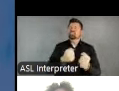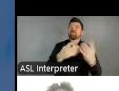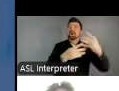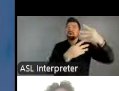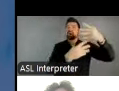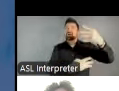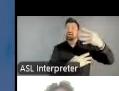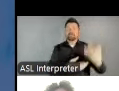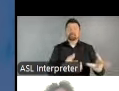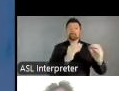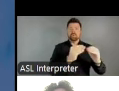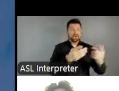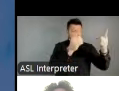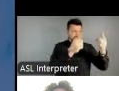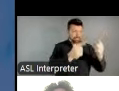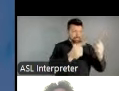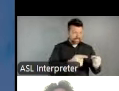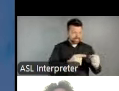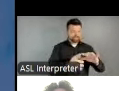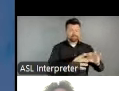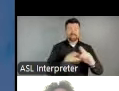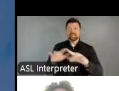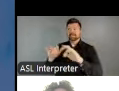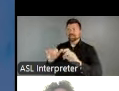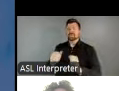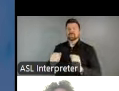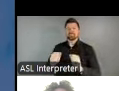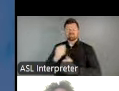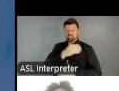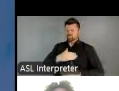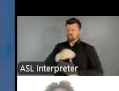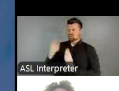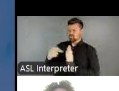the same time, there's a greater appreciation for the role of the arts in shaping a stronger